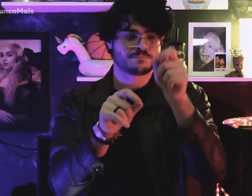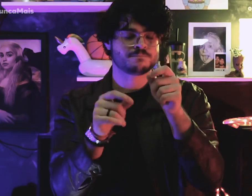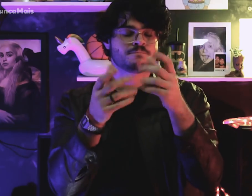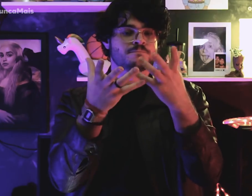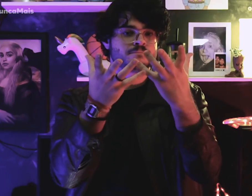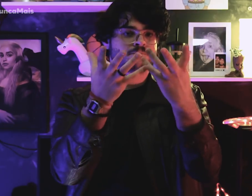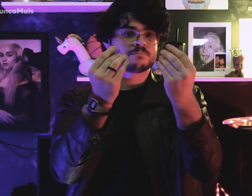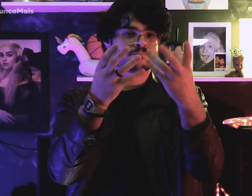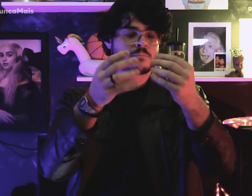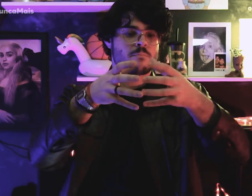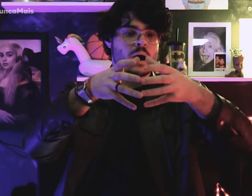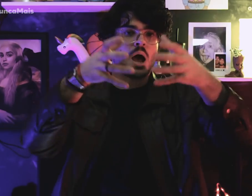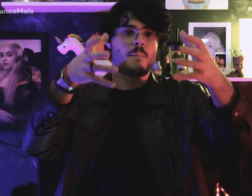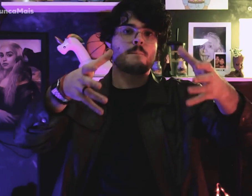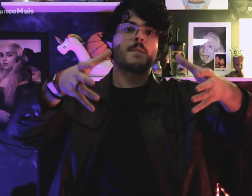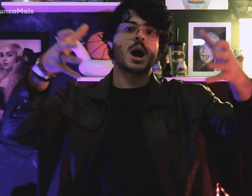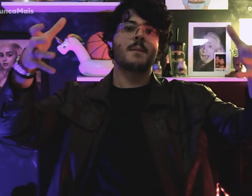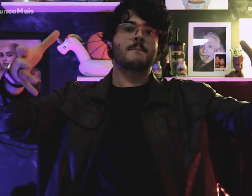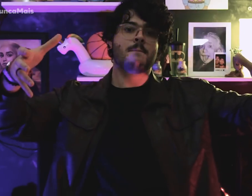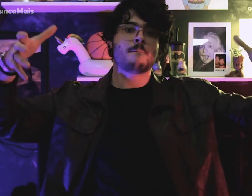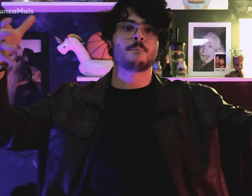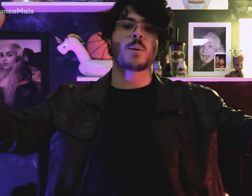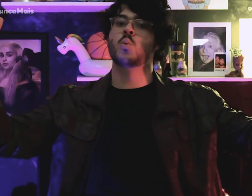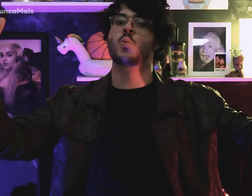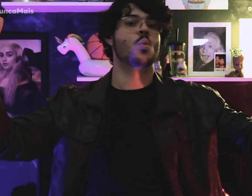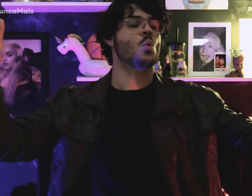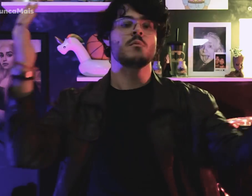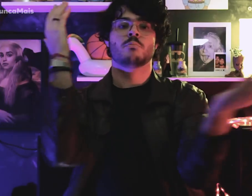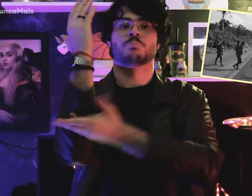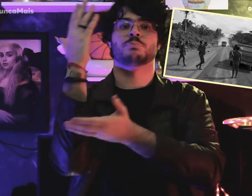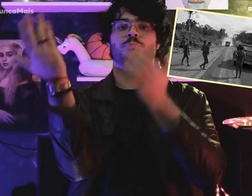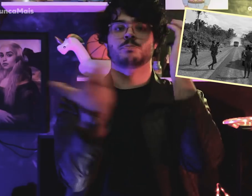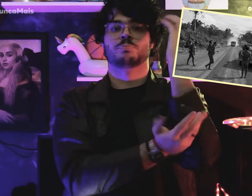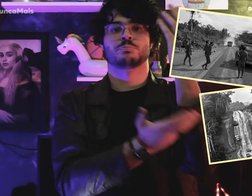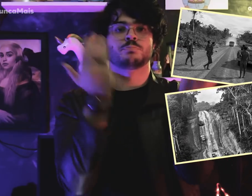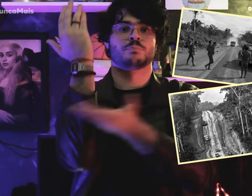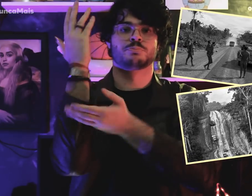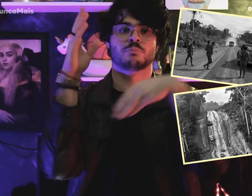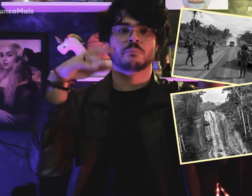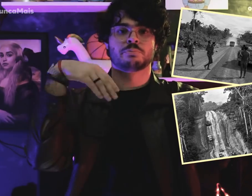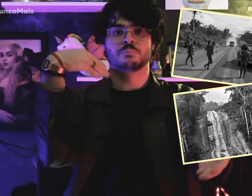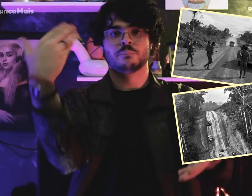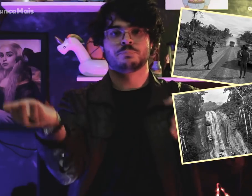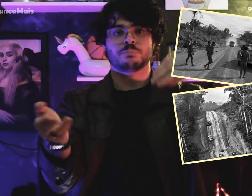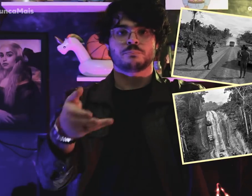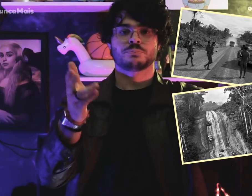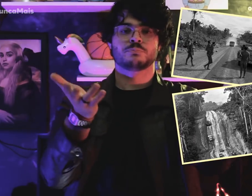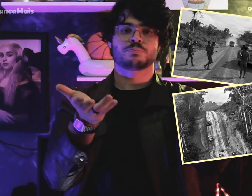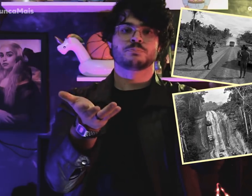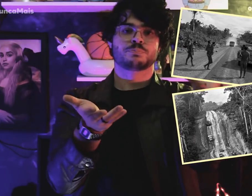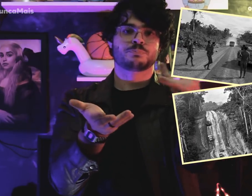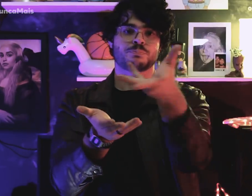what caused the increase deforestation.